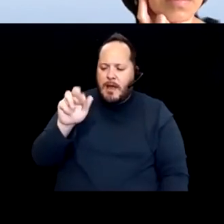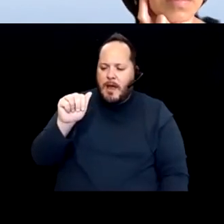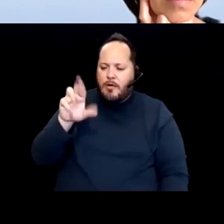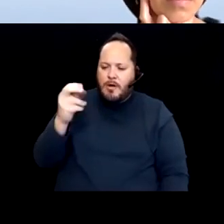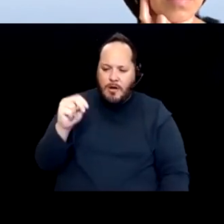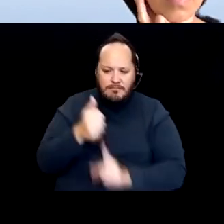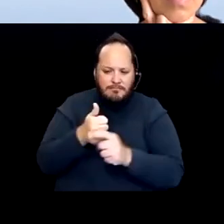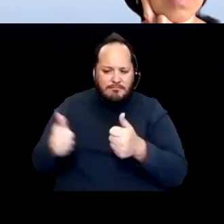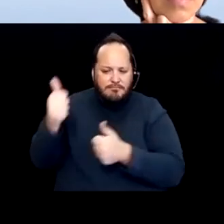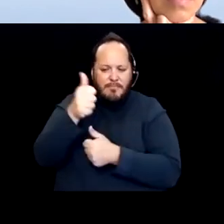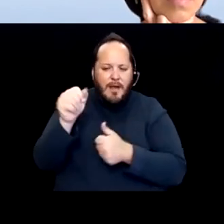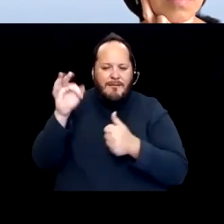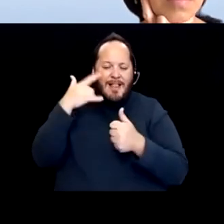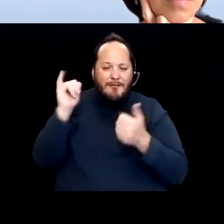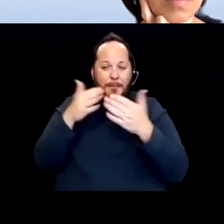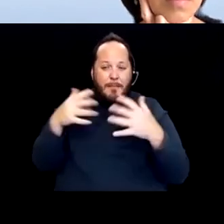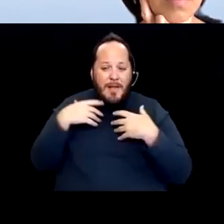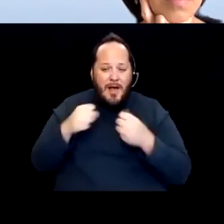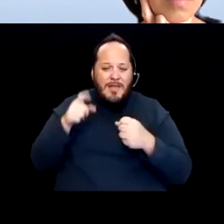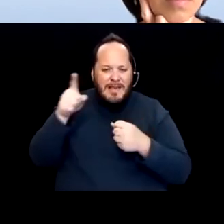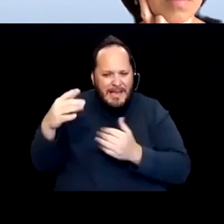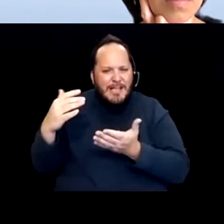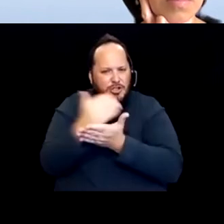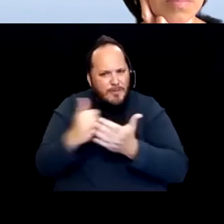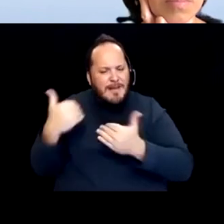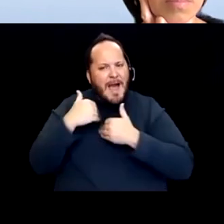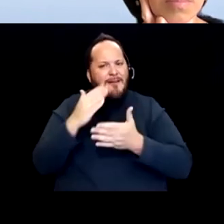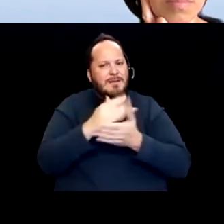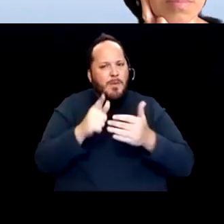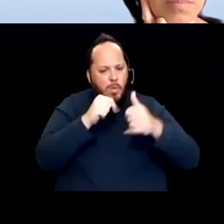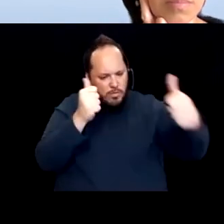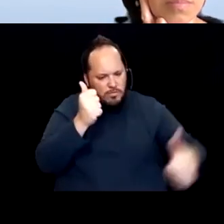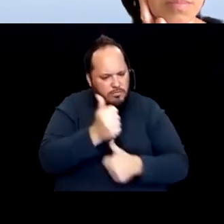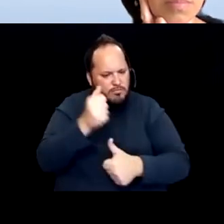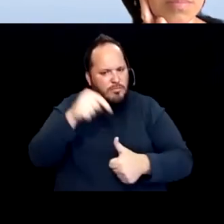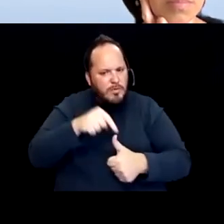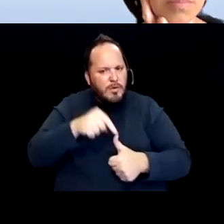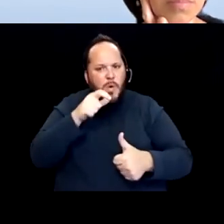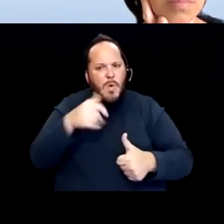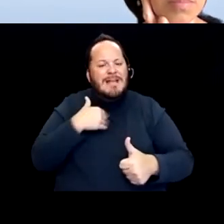deserves to have somebody who reports directly to him. Ideally who has lived experience with the disability